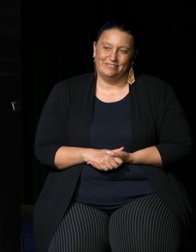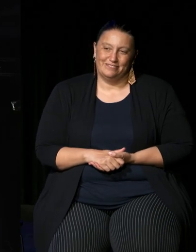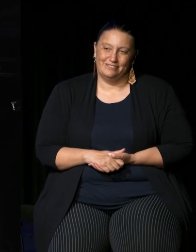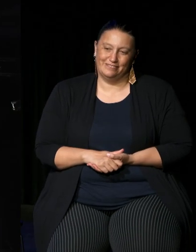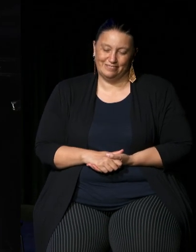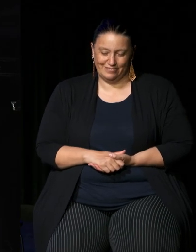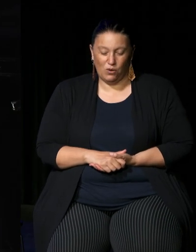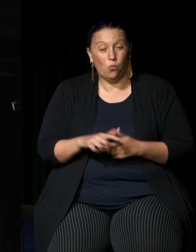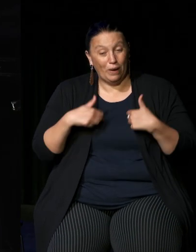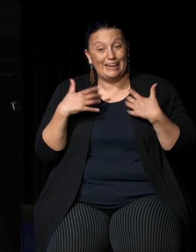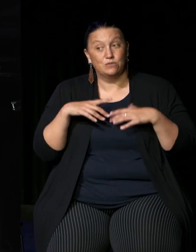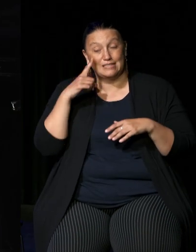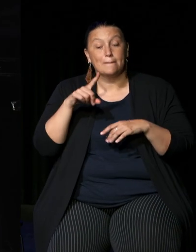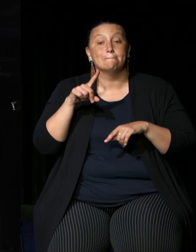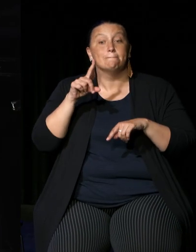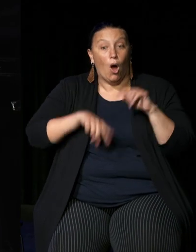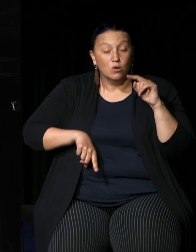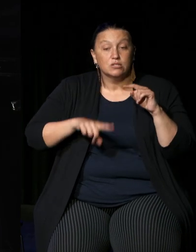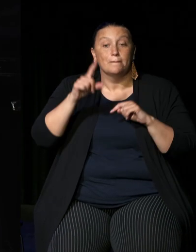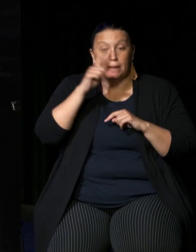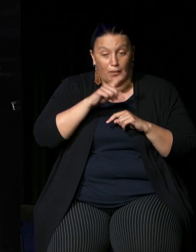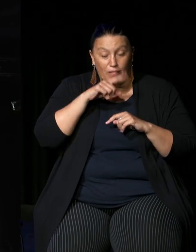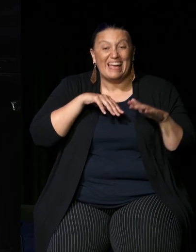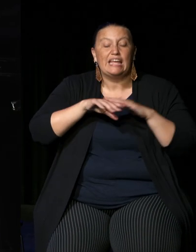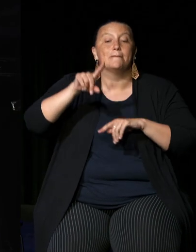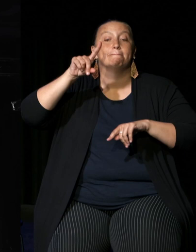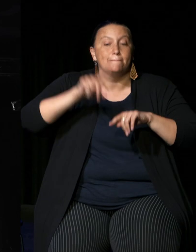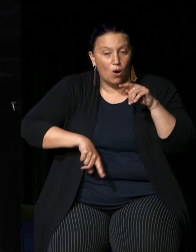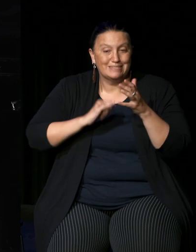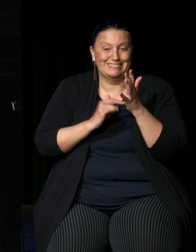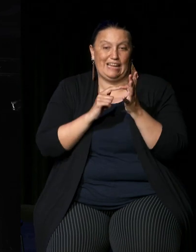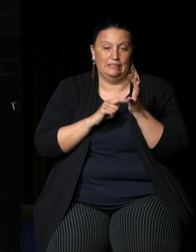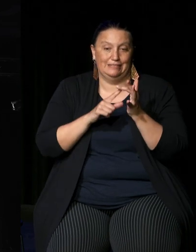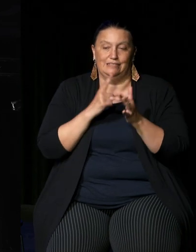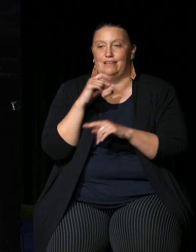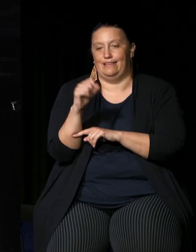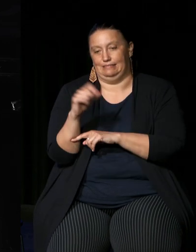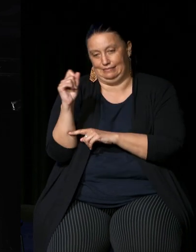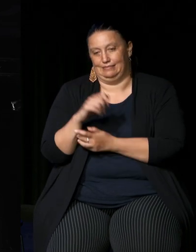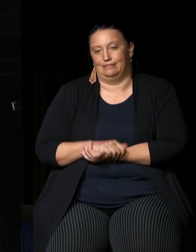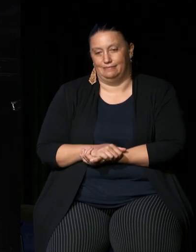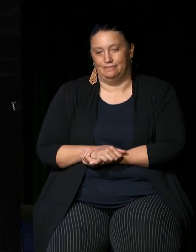of people in a majority of states have said yes and the Northern Territory and